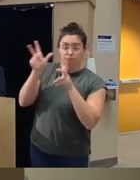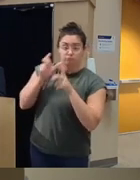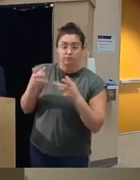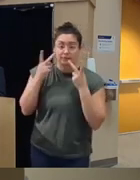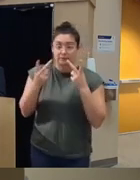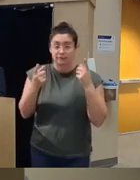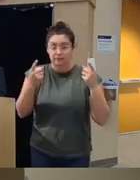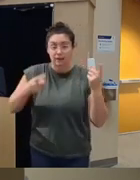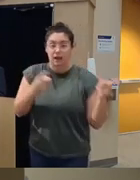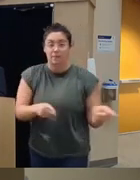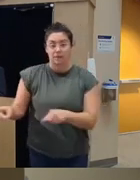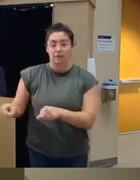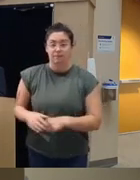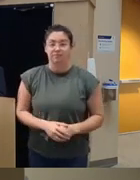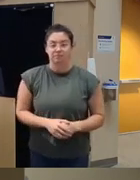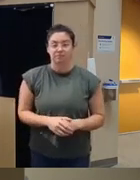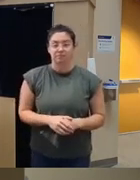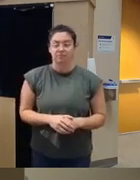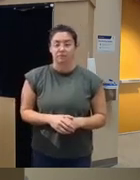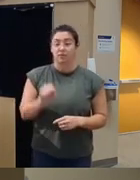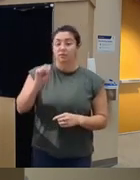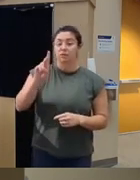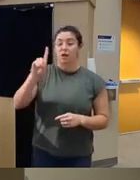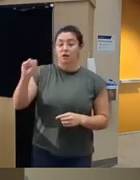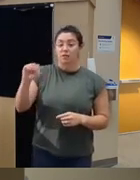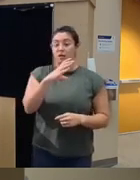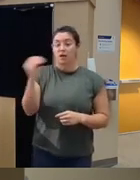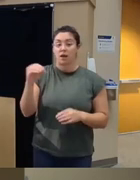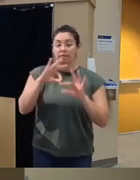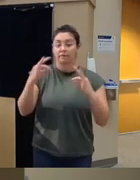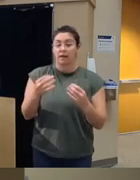and the Family Violence the literature shows that they're they're observing and witnessing